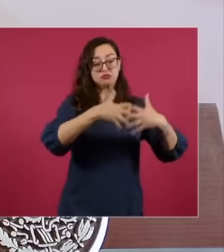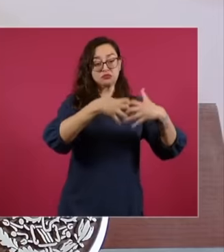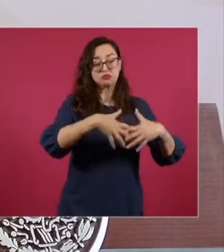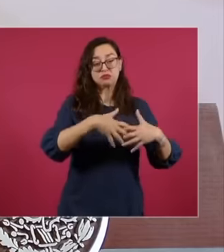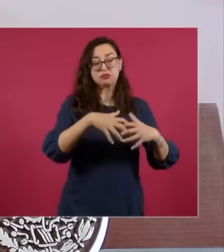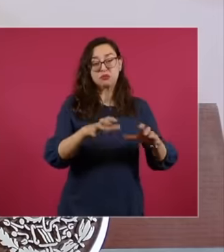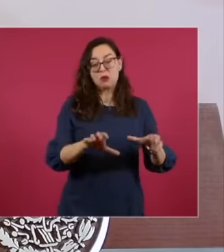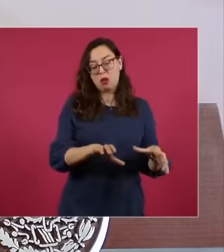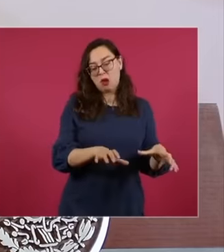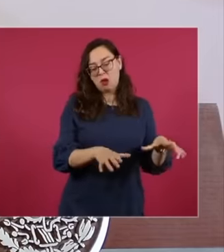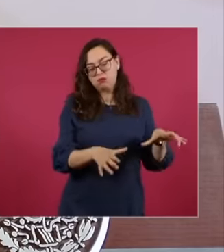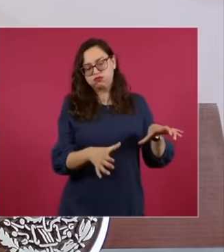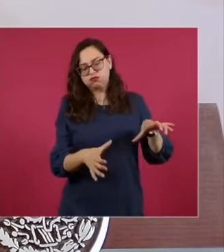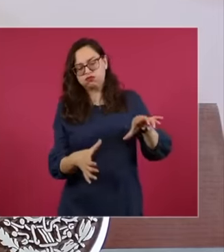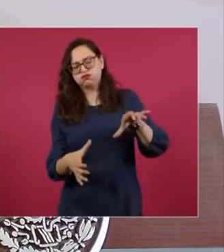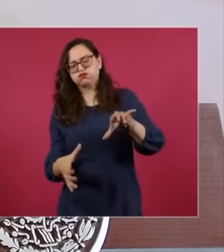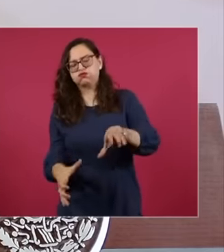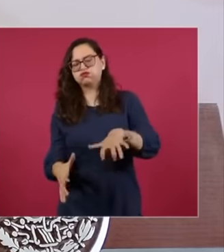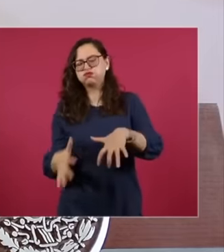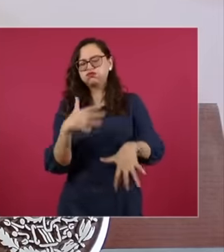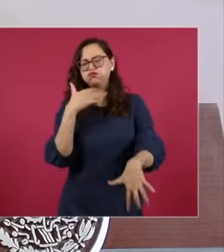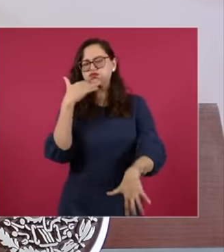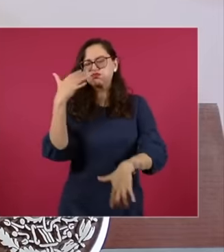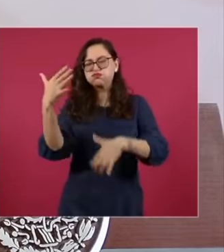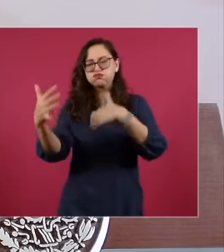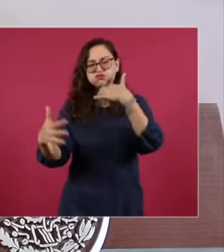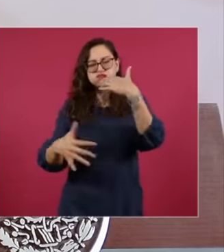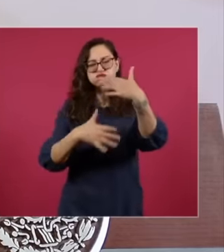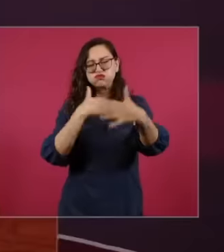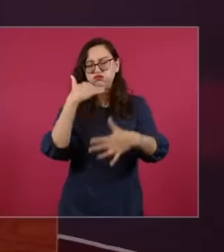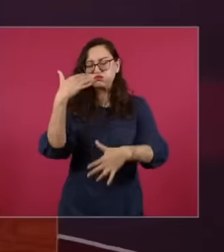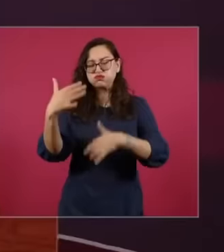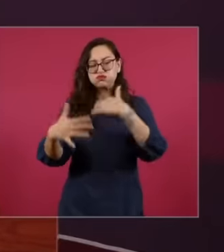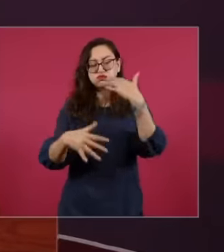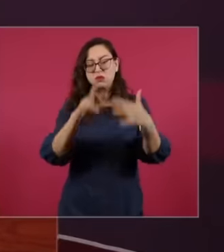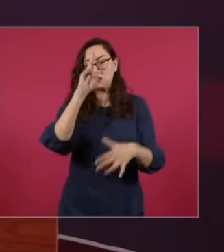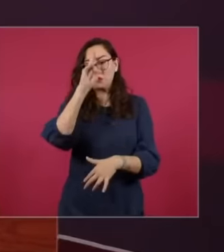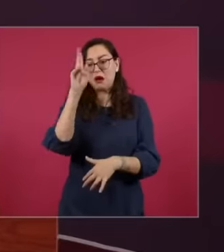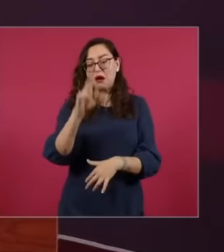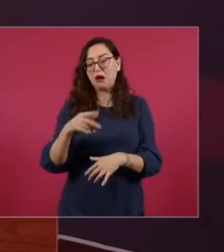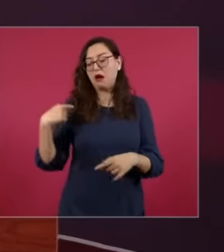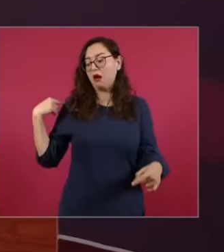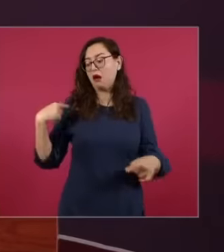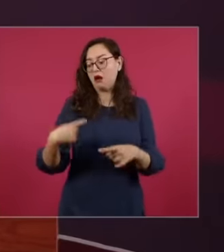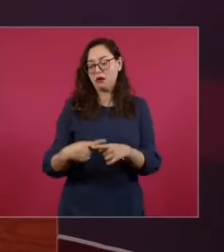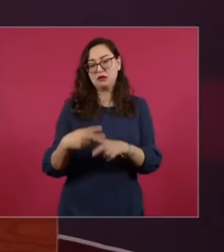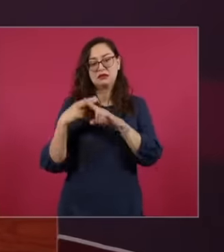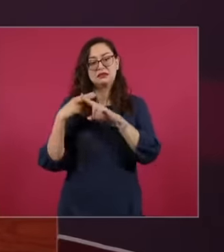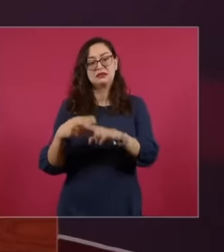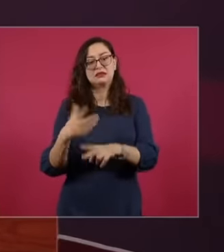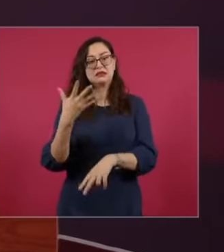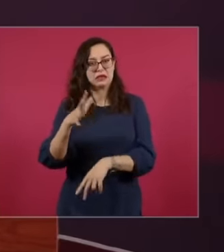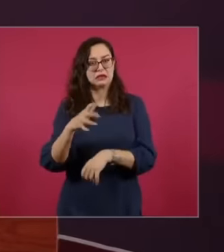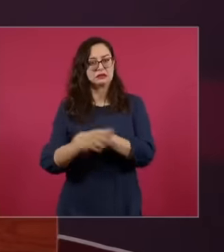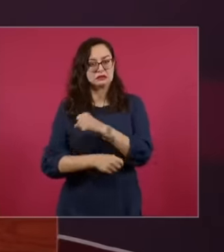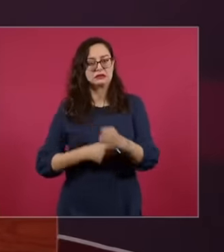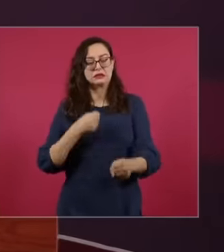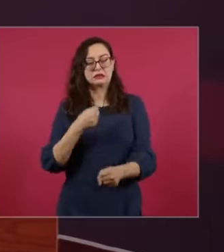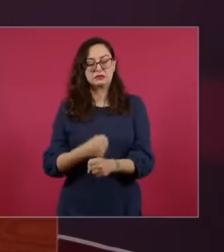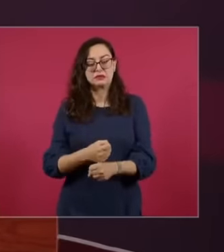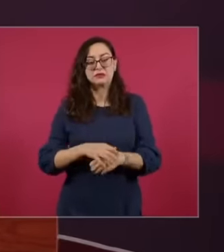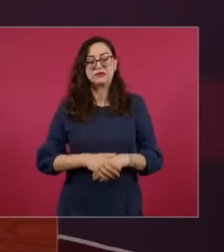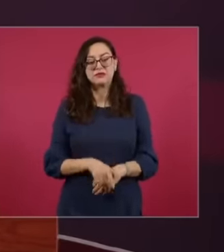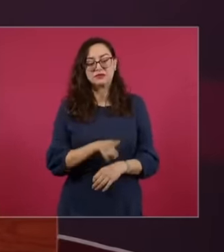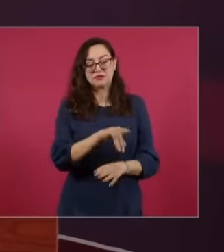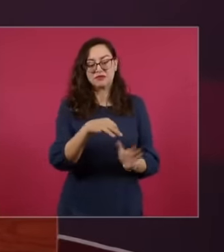2014, this year 2024, this spill of 40,000 cubic meters of acidified copper sulfate